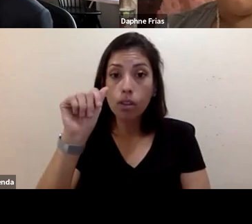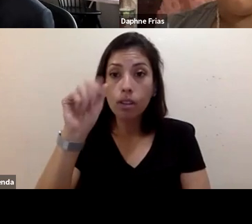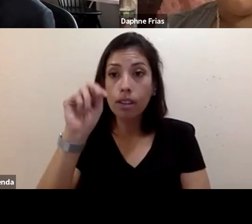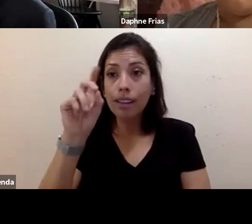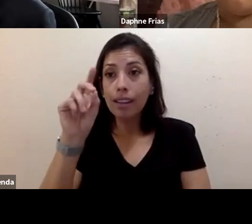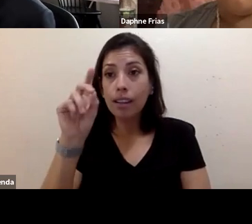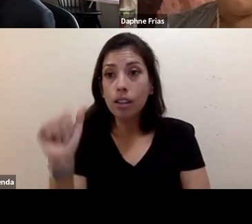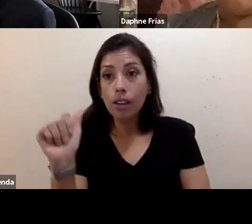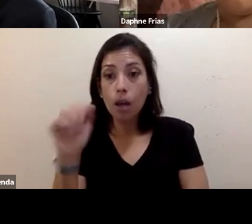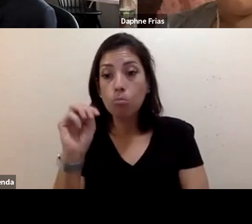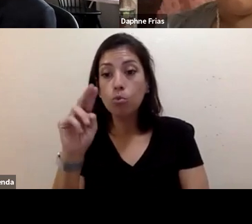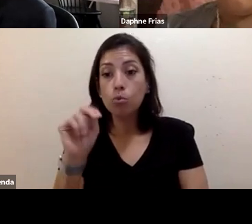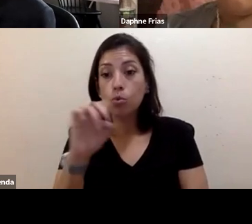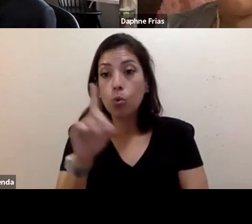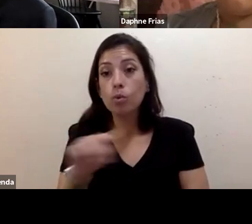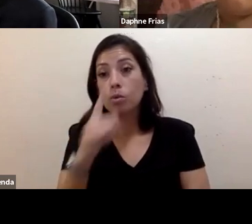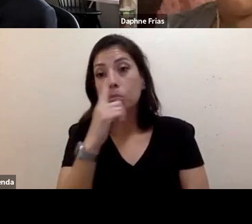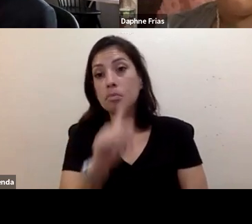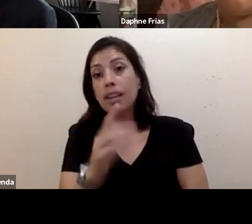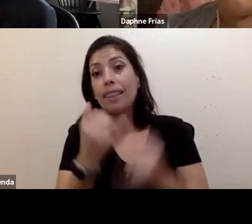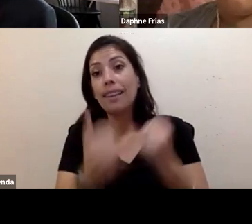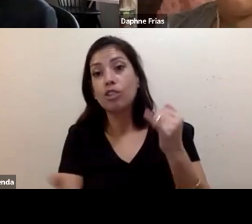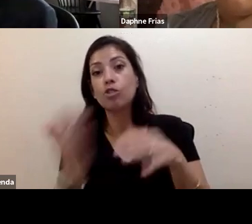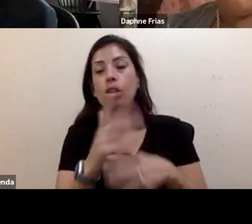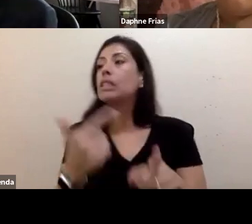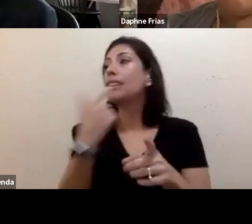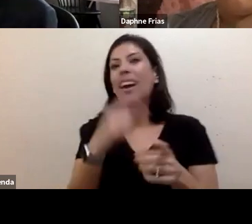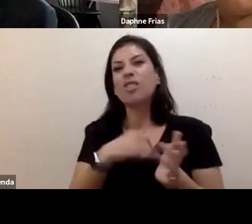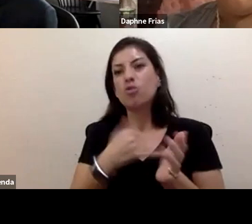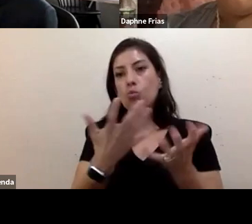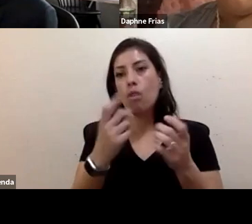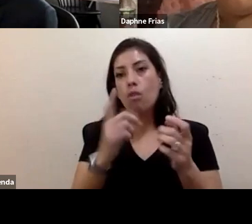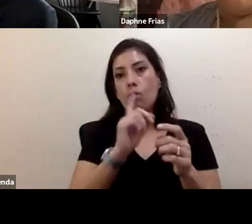but if you have a final thought, please go ahead. I just want to encourage you all to follow